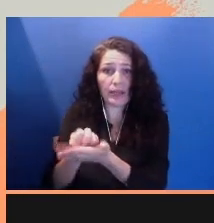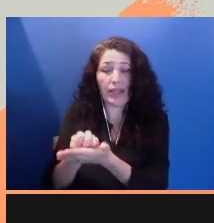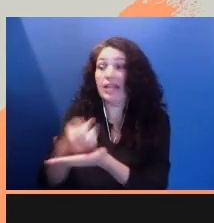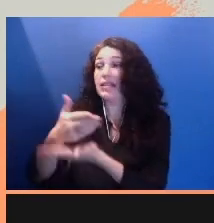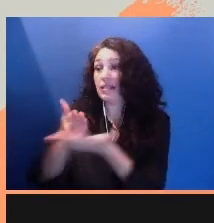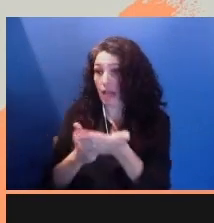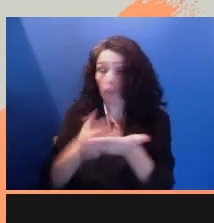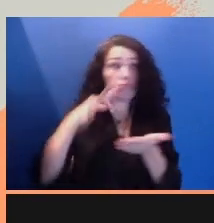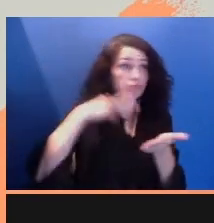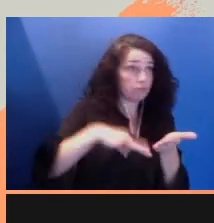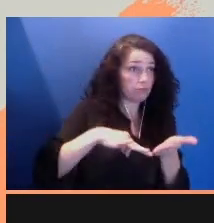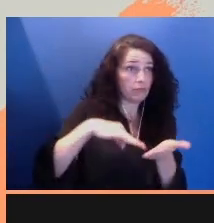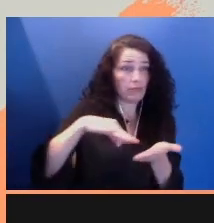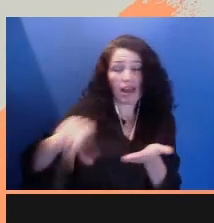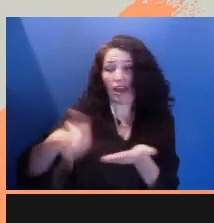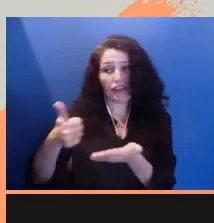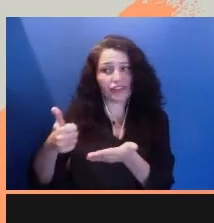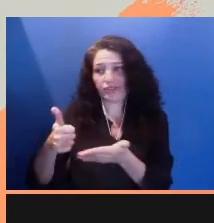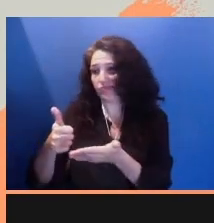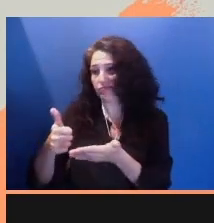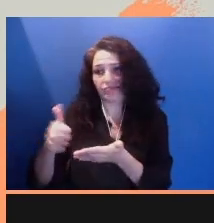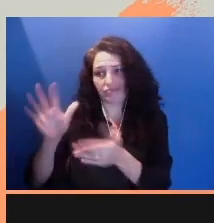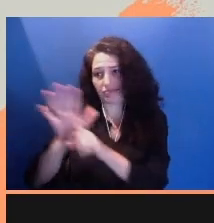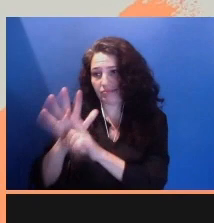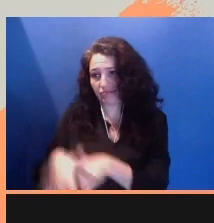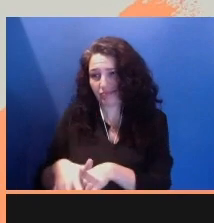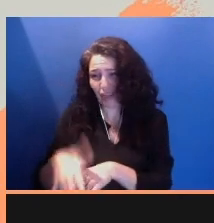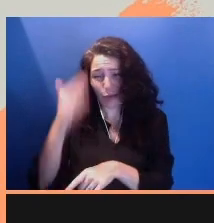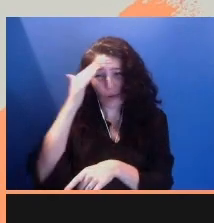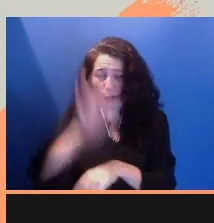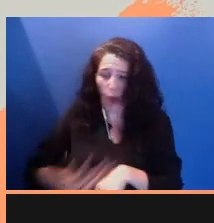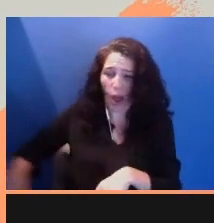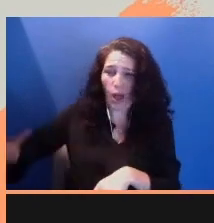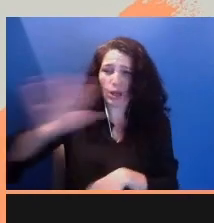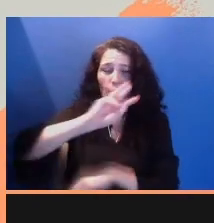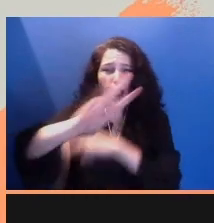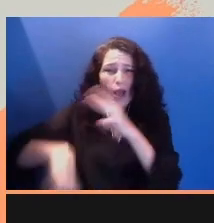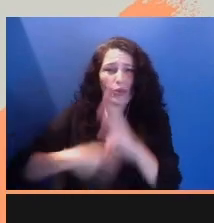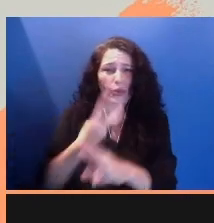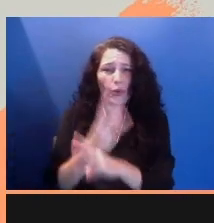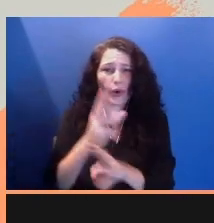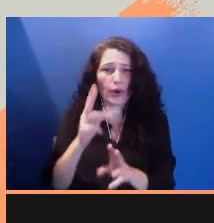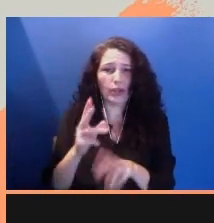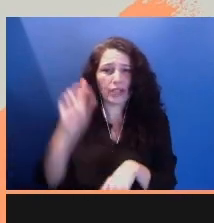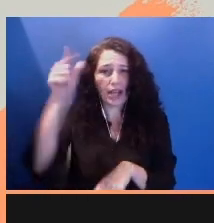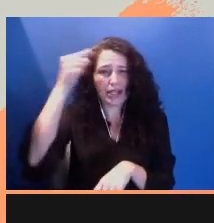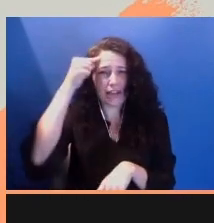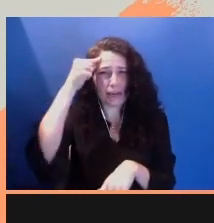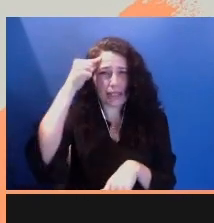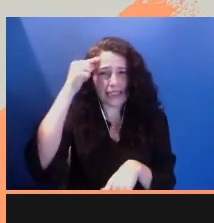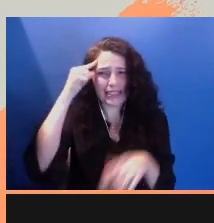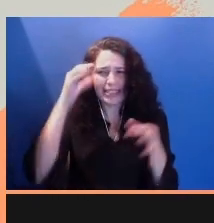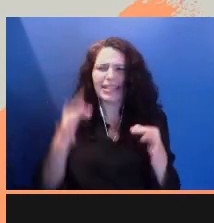In fact, around the world, governments determine human worth according to lines drawn on maps